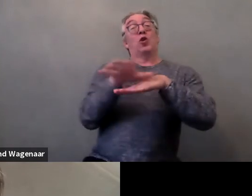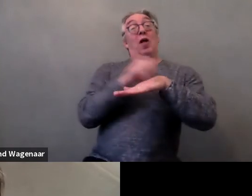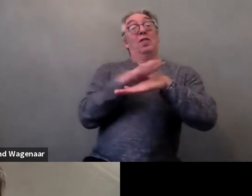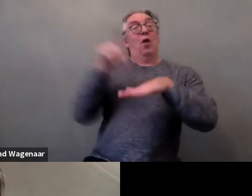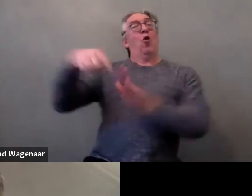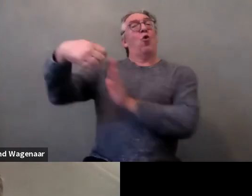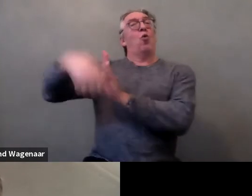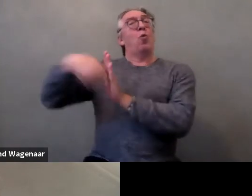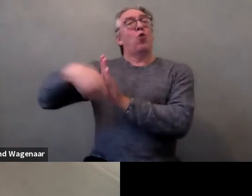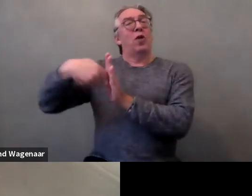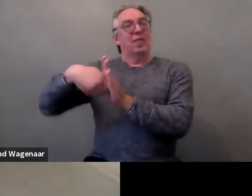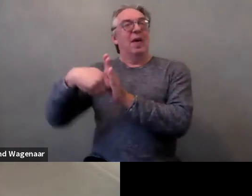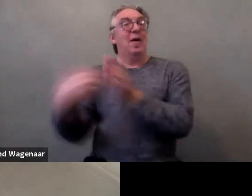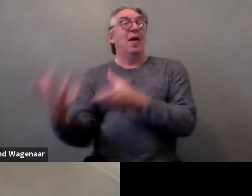with Inclusion Europe.